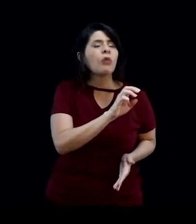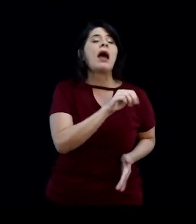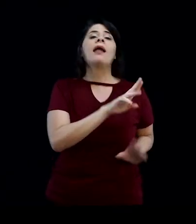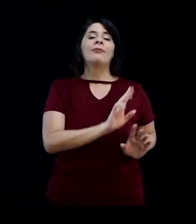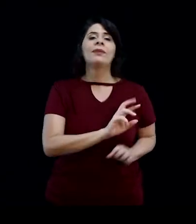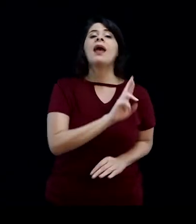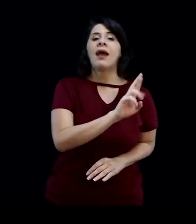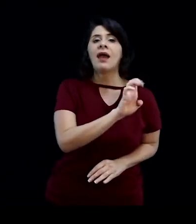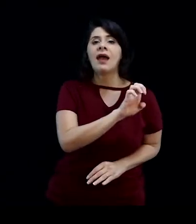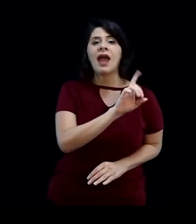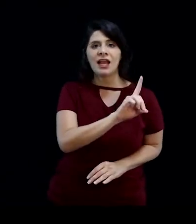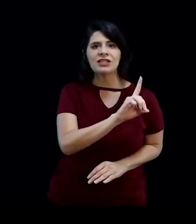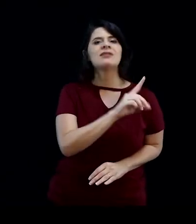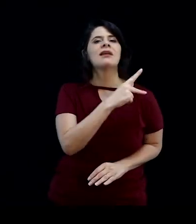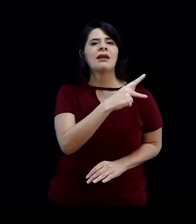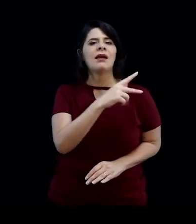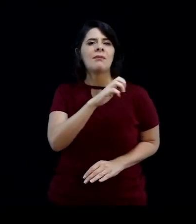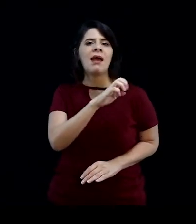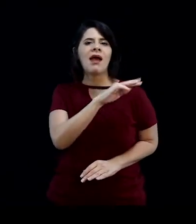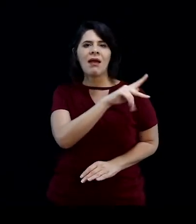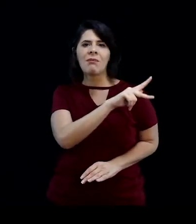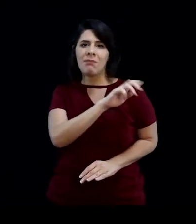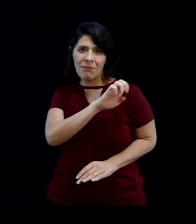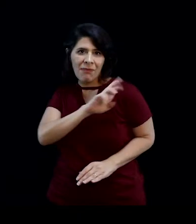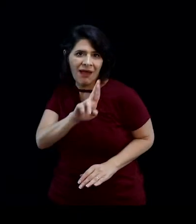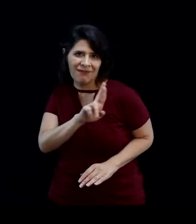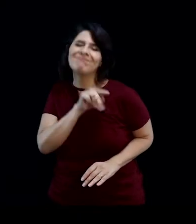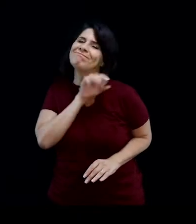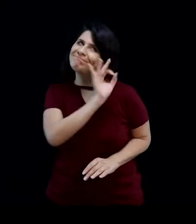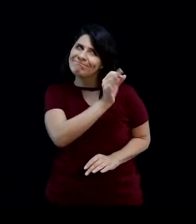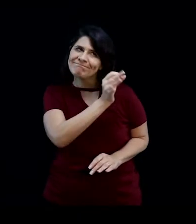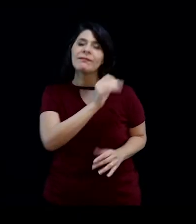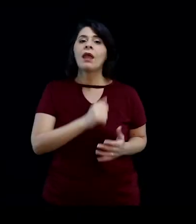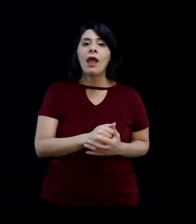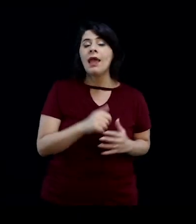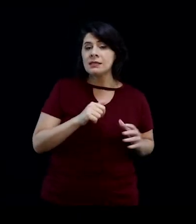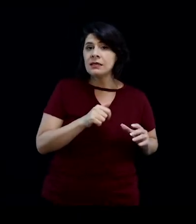Red Pepper. I also made a sketch for this group,